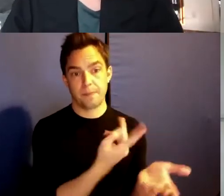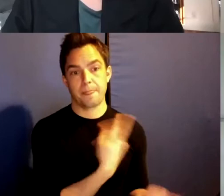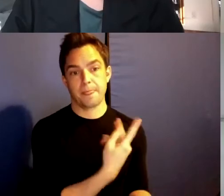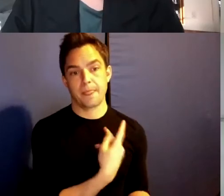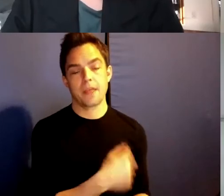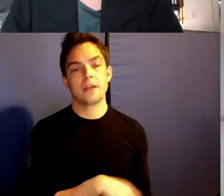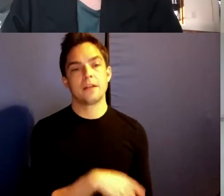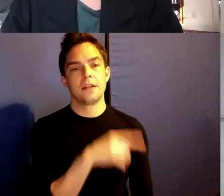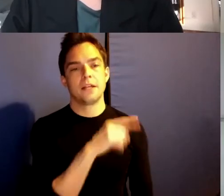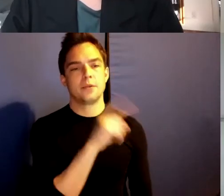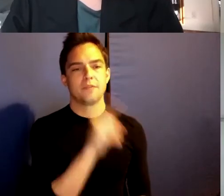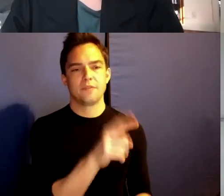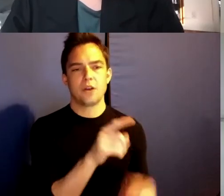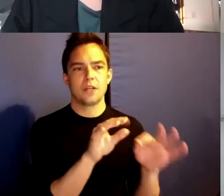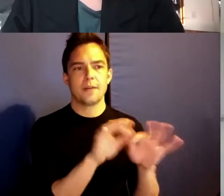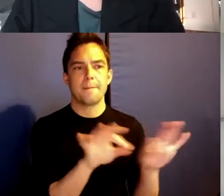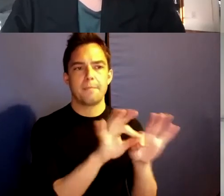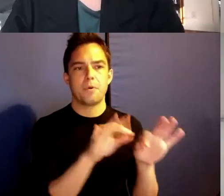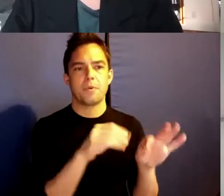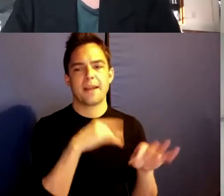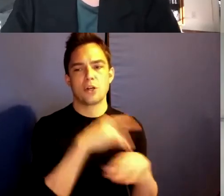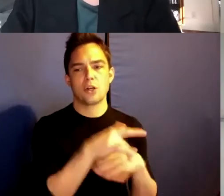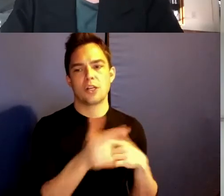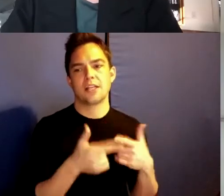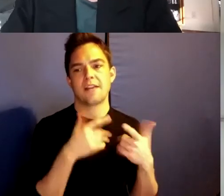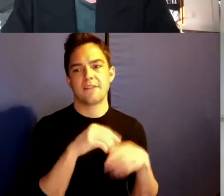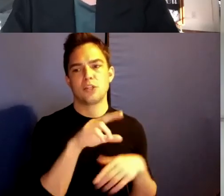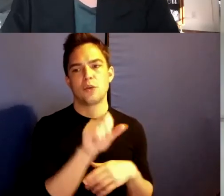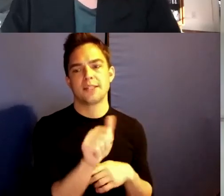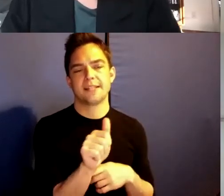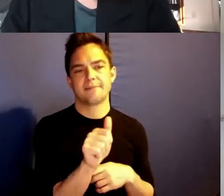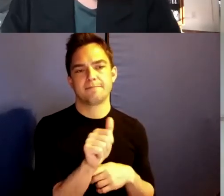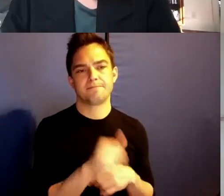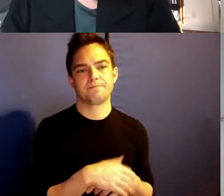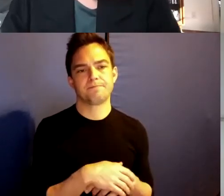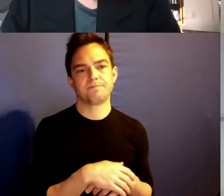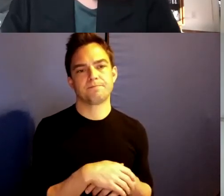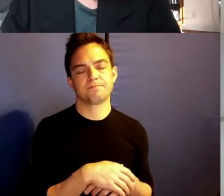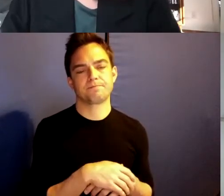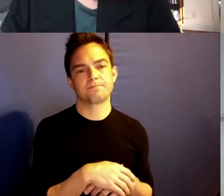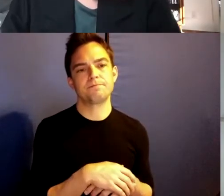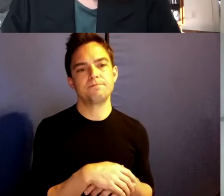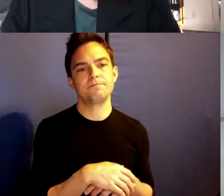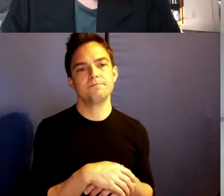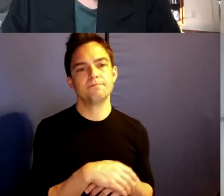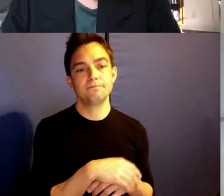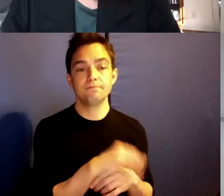instrumental in my early life in the United States.